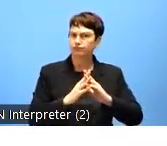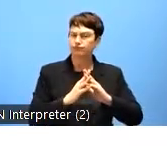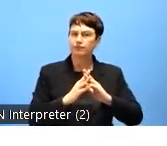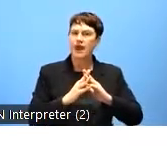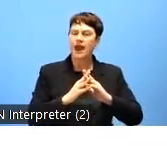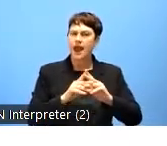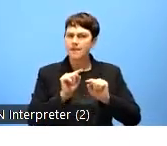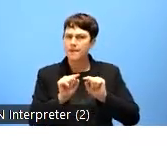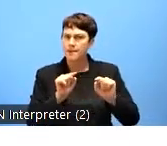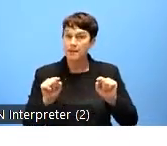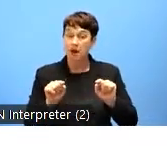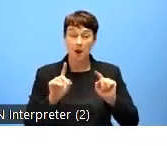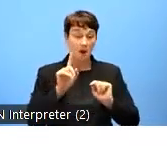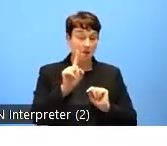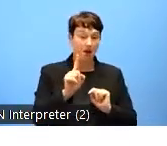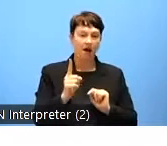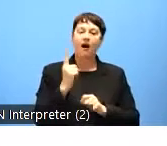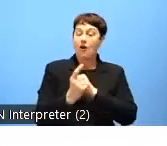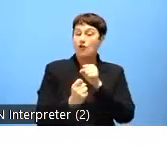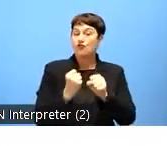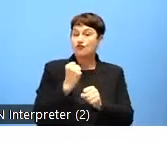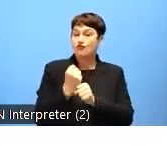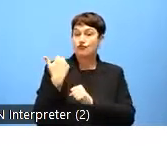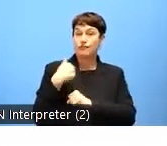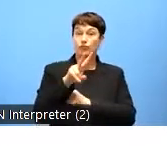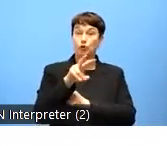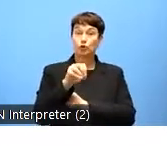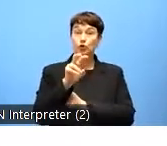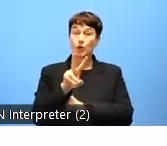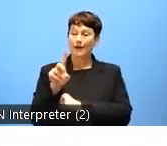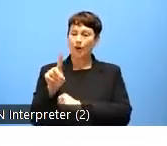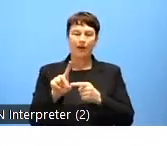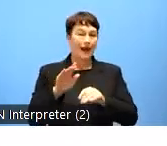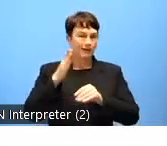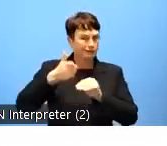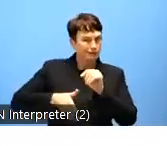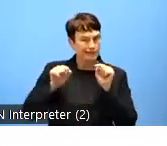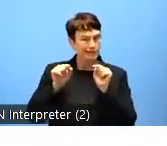and mobile applications for accessibility and report on the results to the commission.